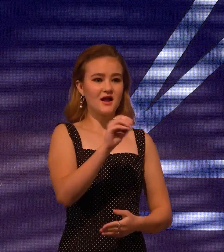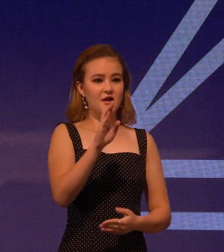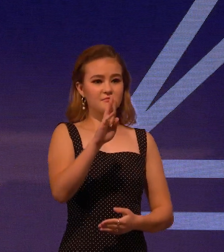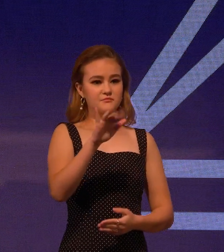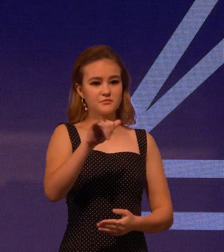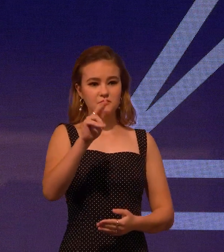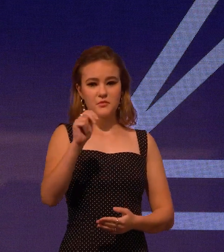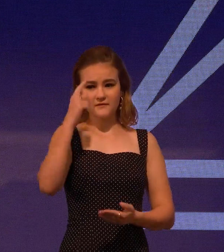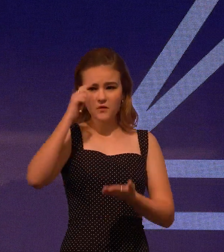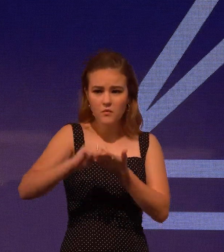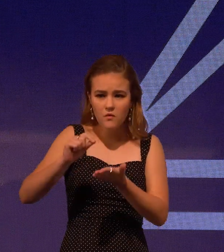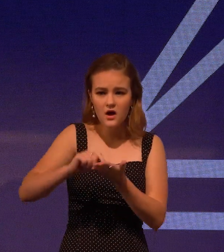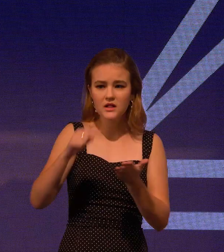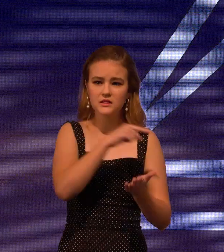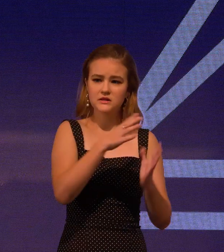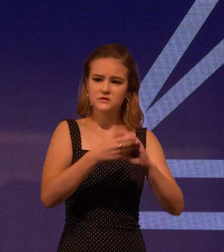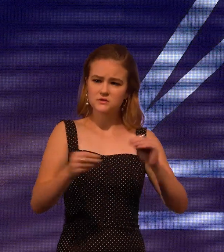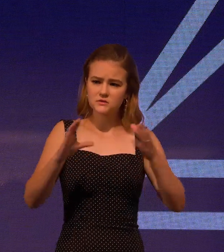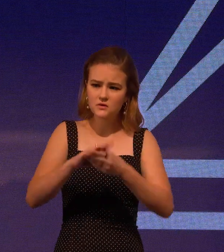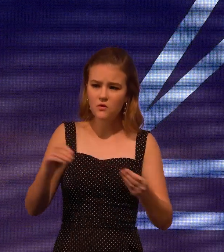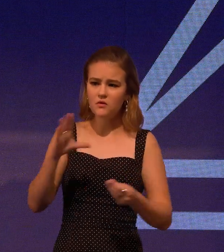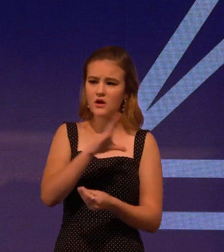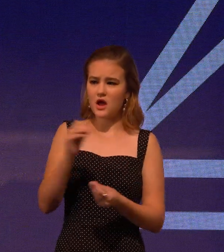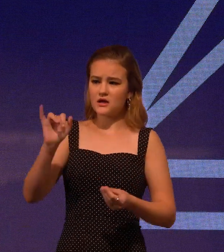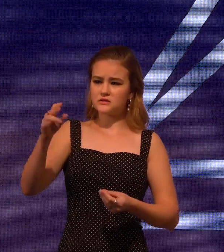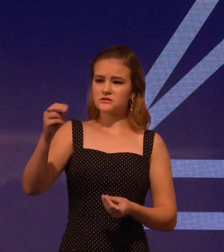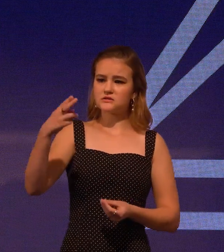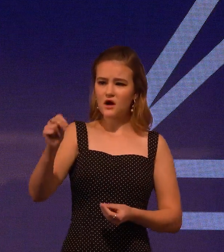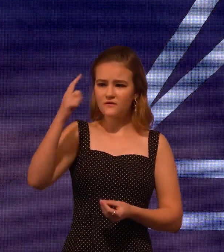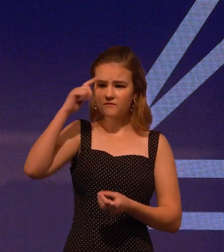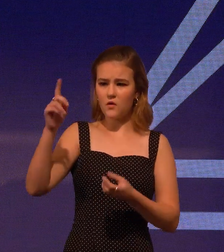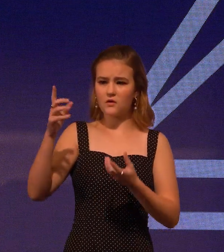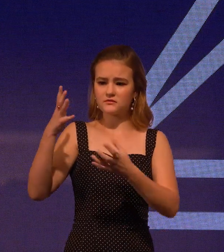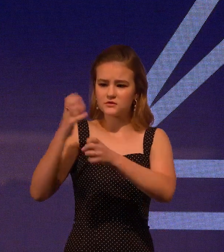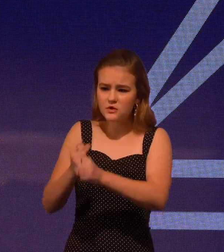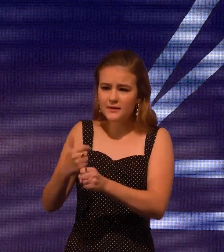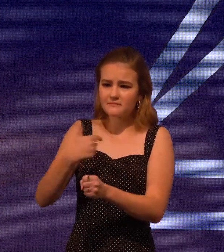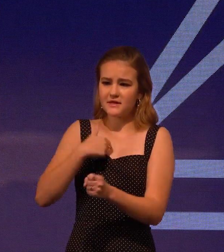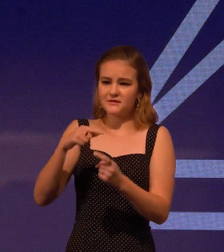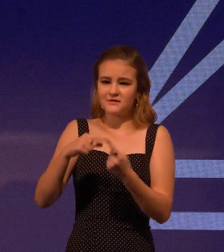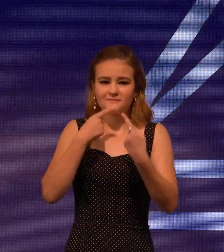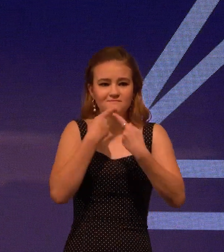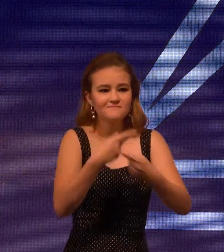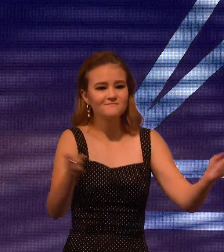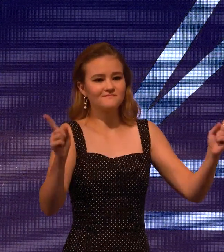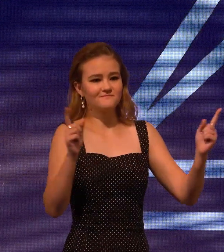Scott and Brian for writing the story. And thank you to John for trusting me to tell it.